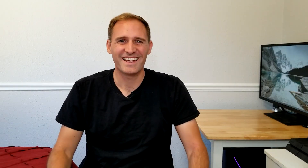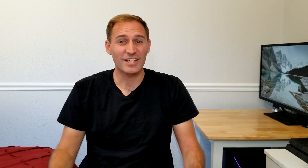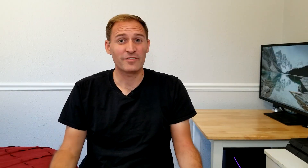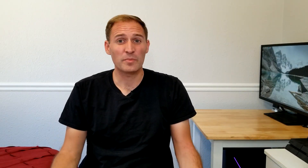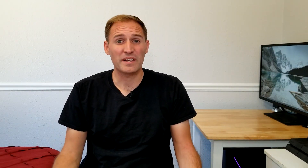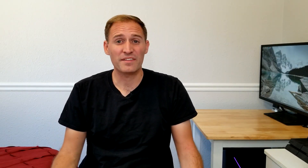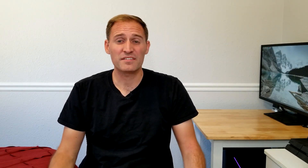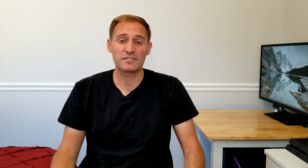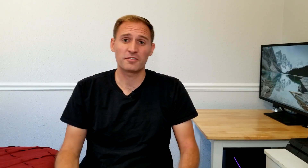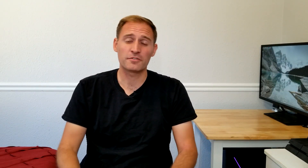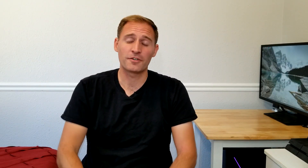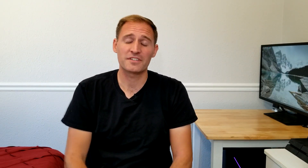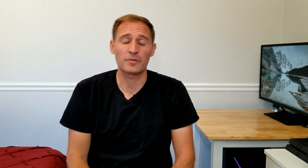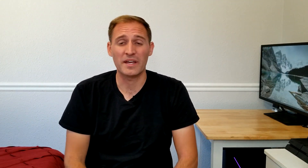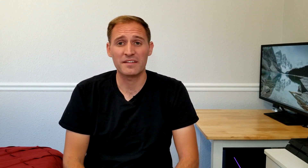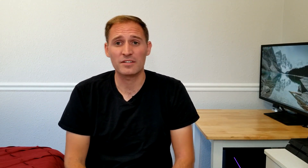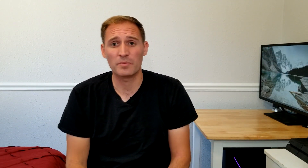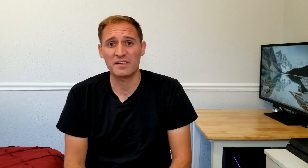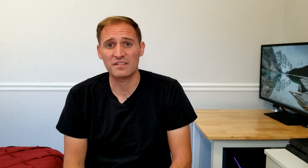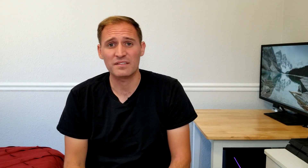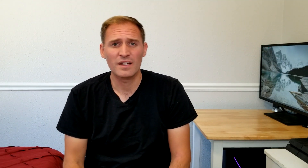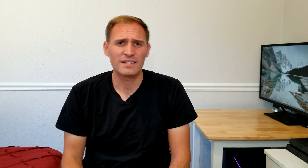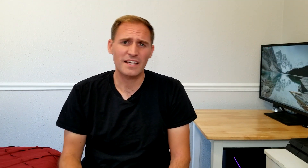Hello everybody! This is Chris Gorges from ASL Basics.